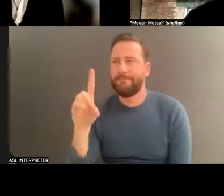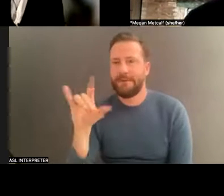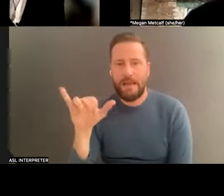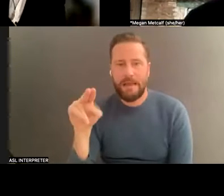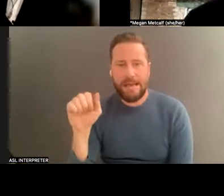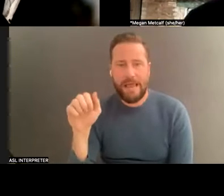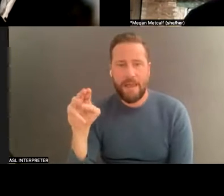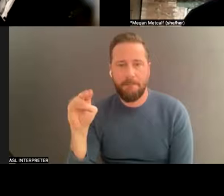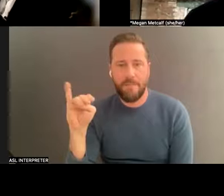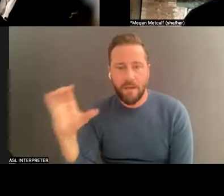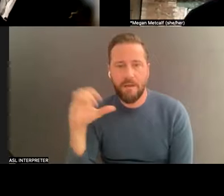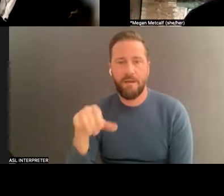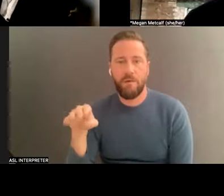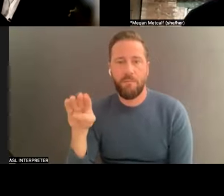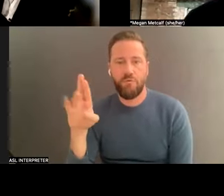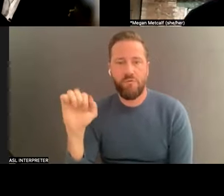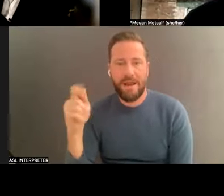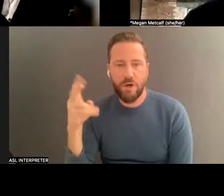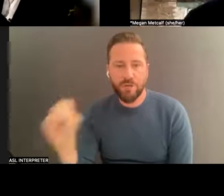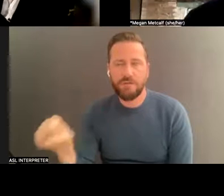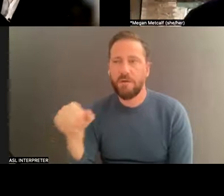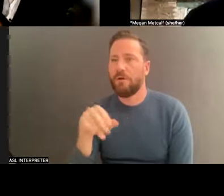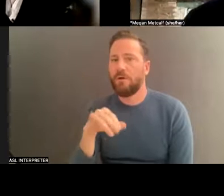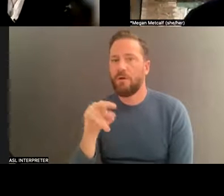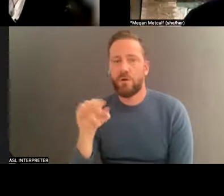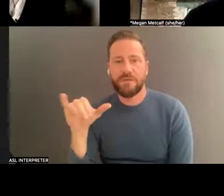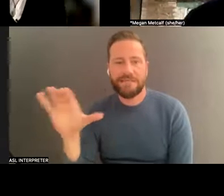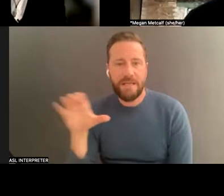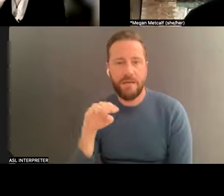the Dynamic Breakers, New York City Breakers